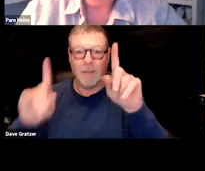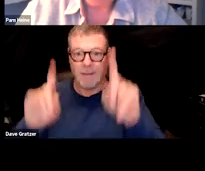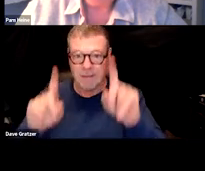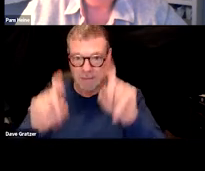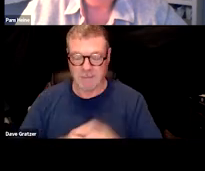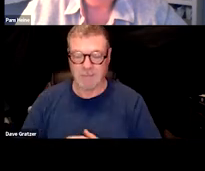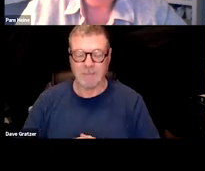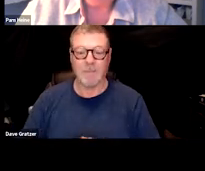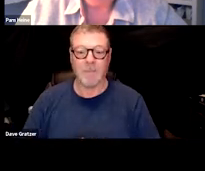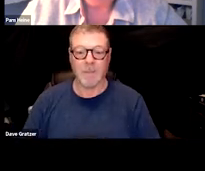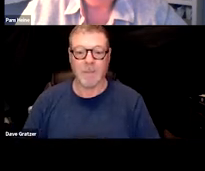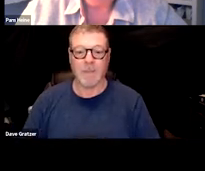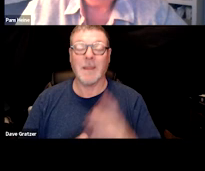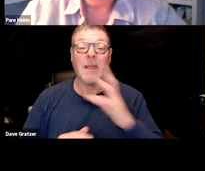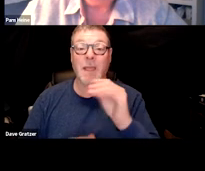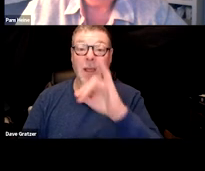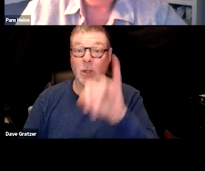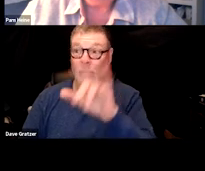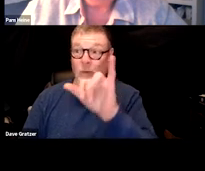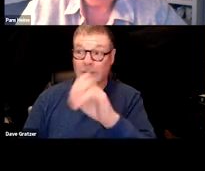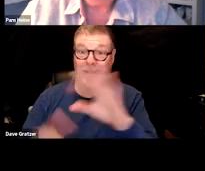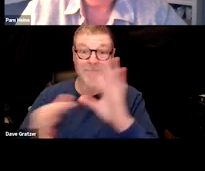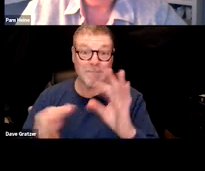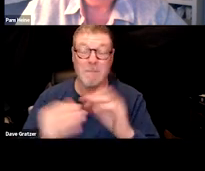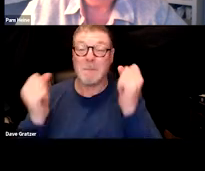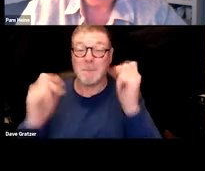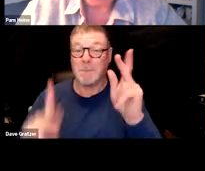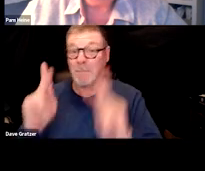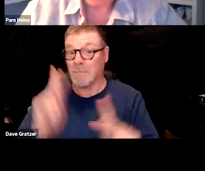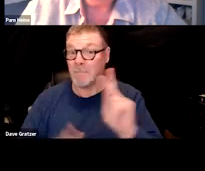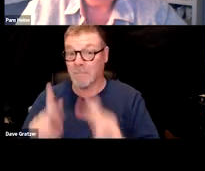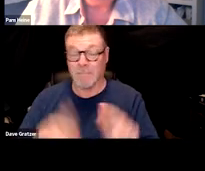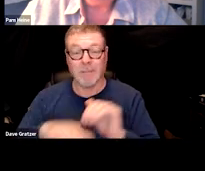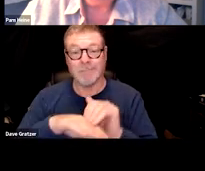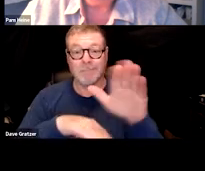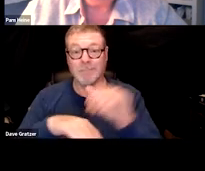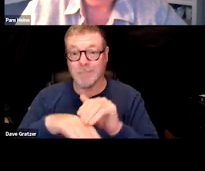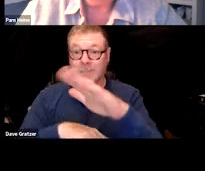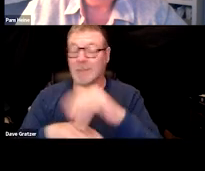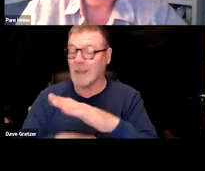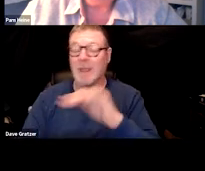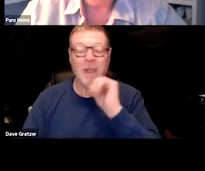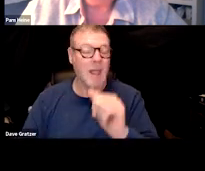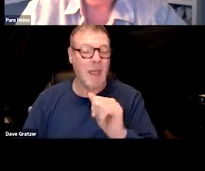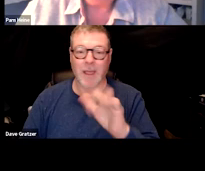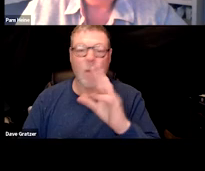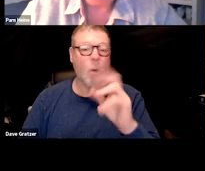and as Julia mentioned for so long, some individuals either didn't seek care or if they did, they were turned away